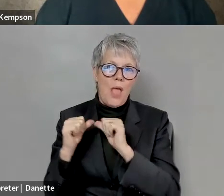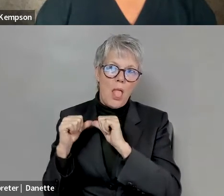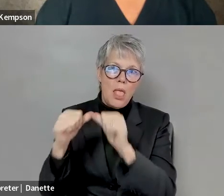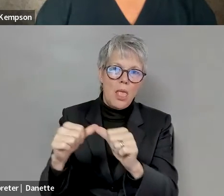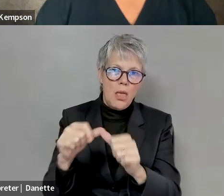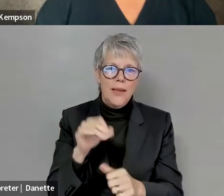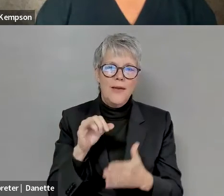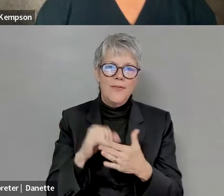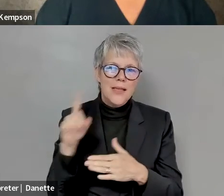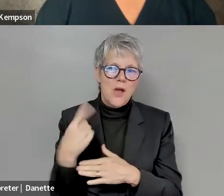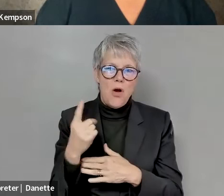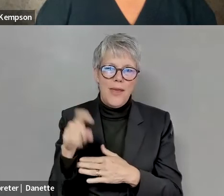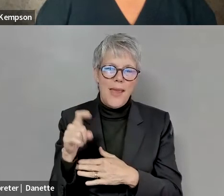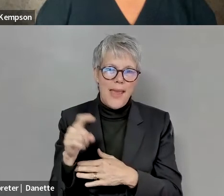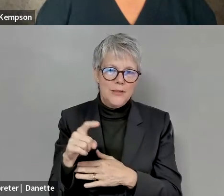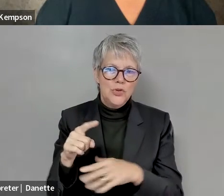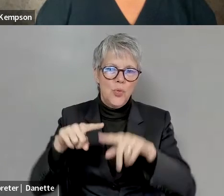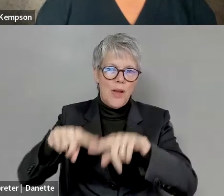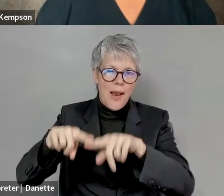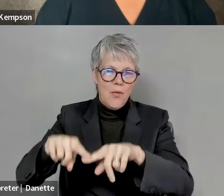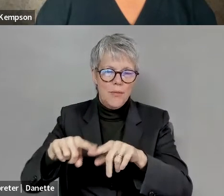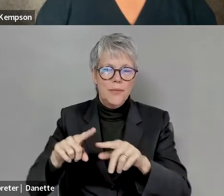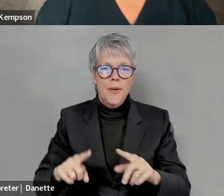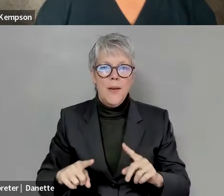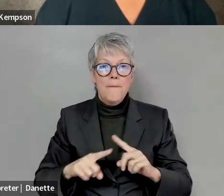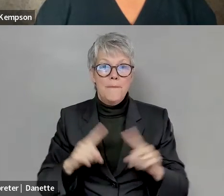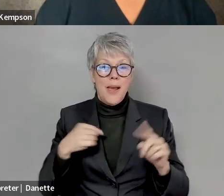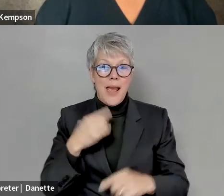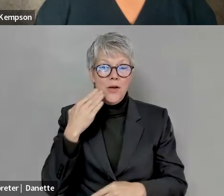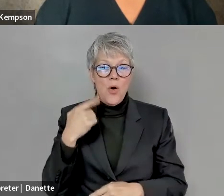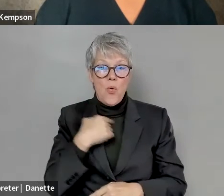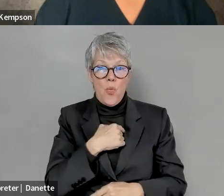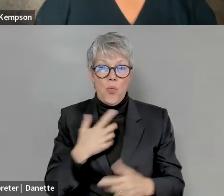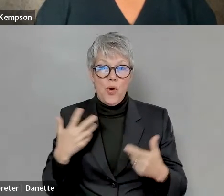Kelly Crosbie: So Michael Smith: you know I I know we already